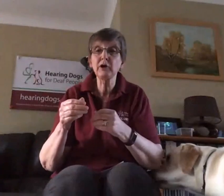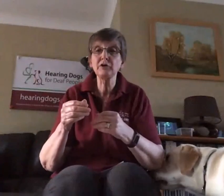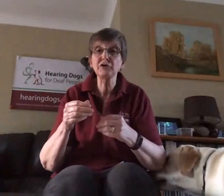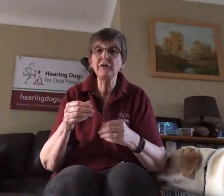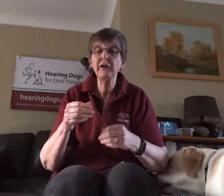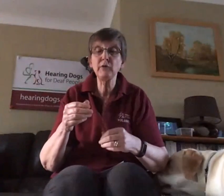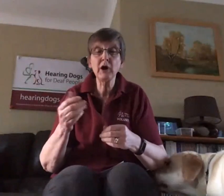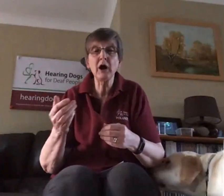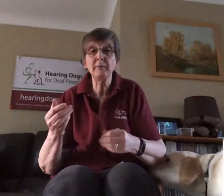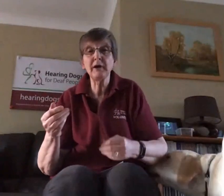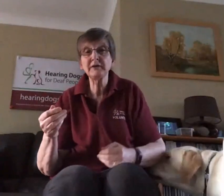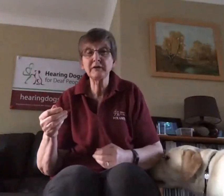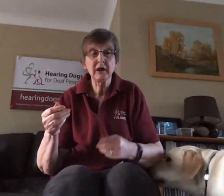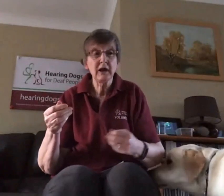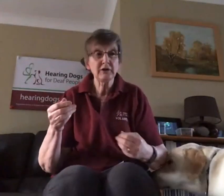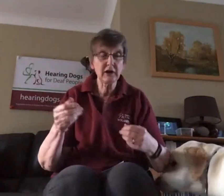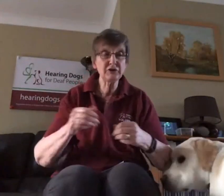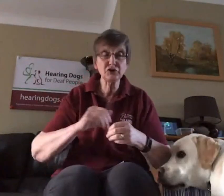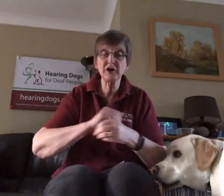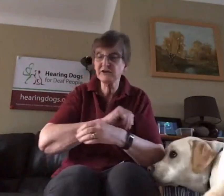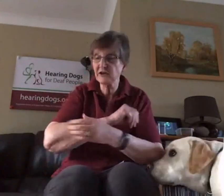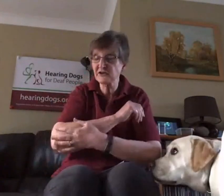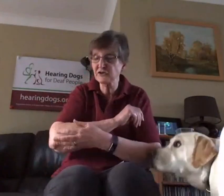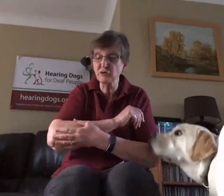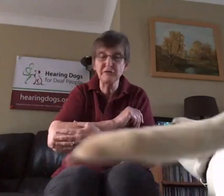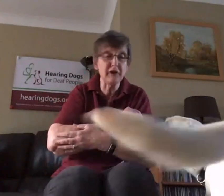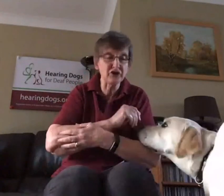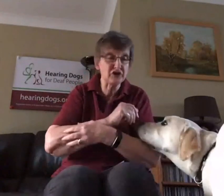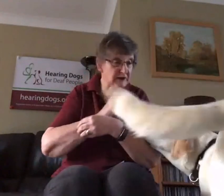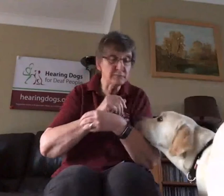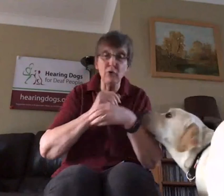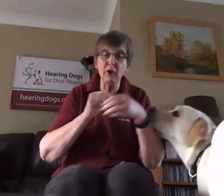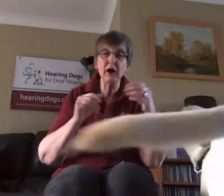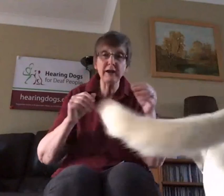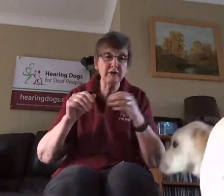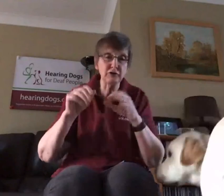off he will come and he's trying he does the sort of nudging, but it's more like using